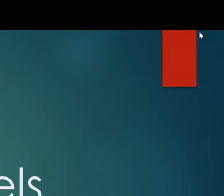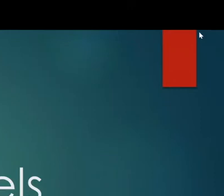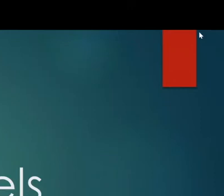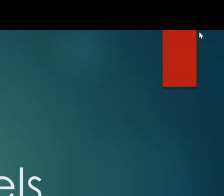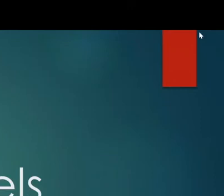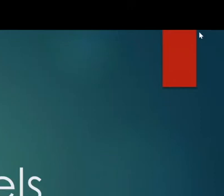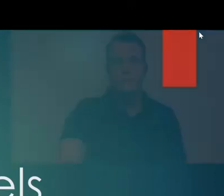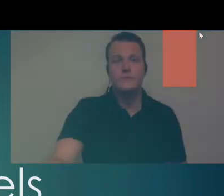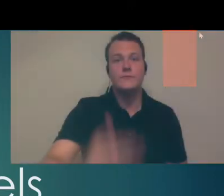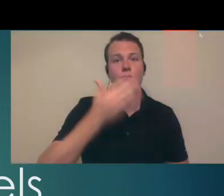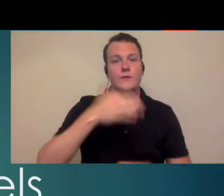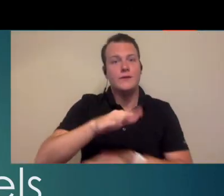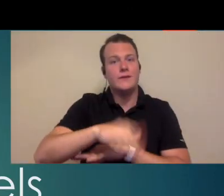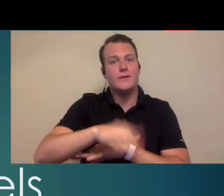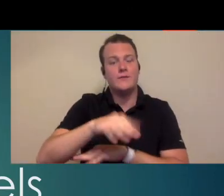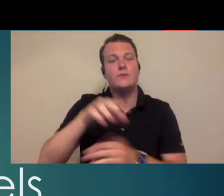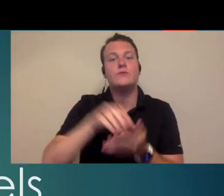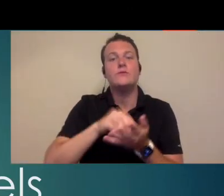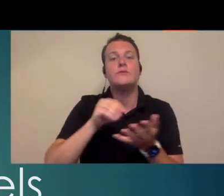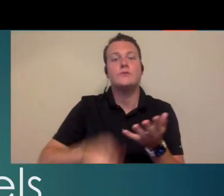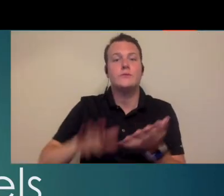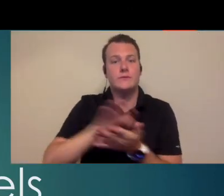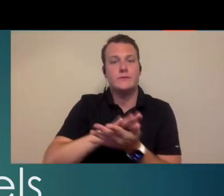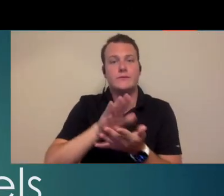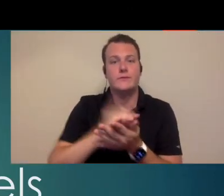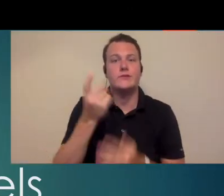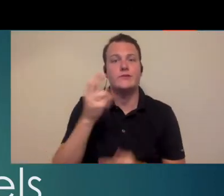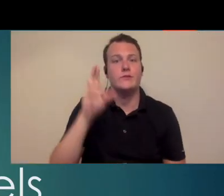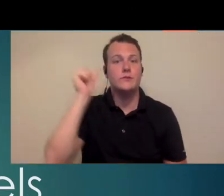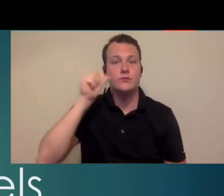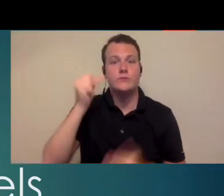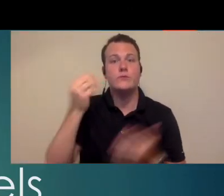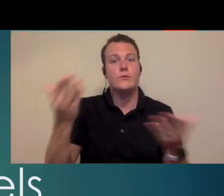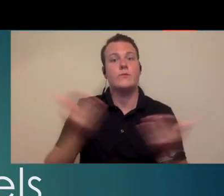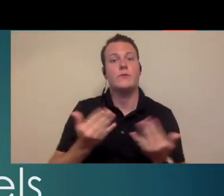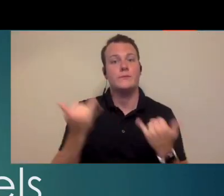good evening on behalf of the student Academy of doctors of Audiology I would